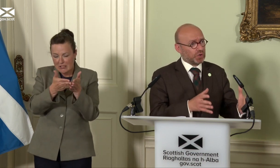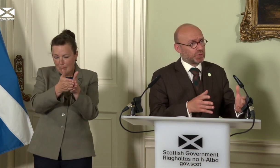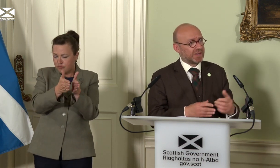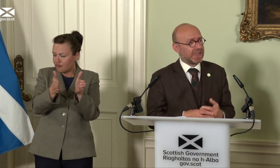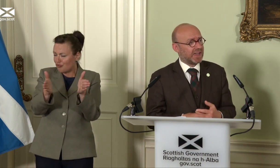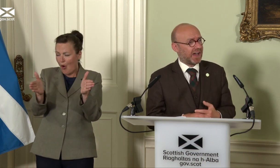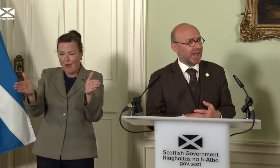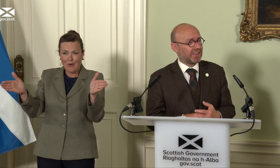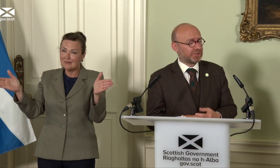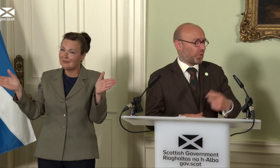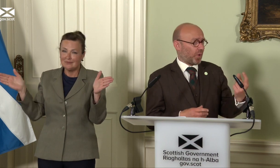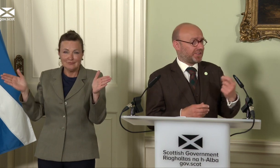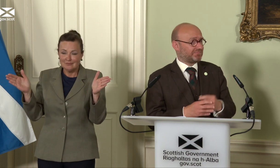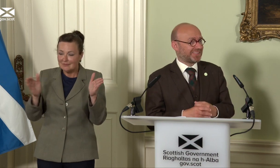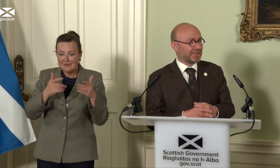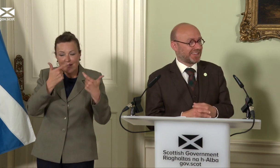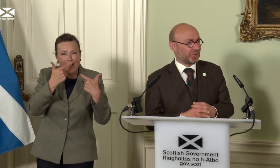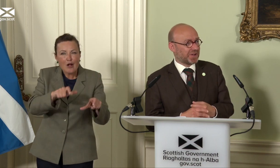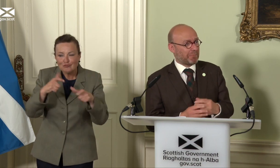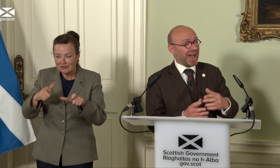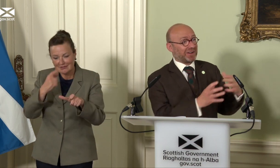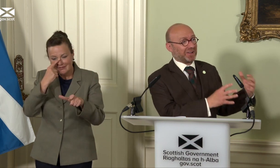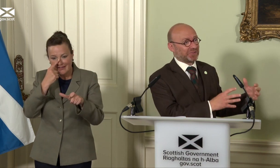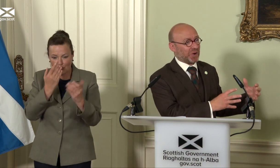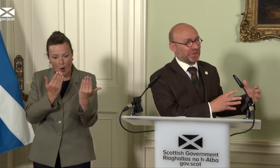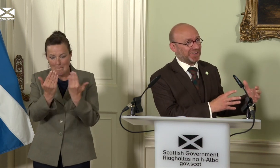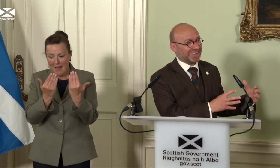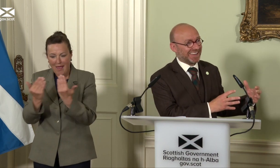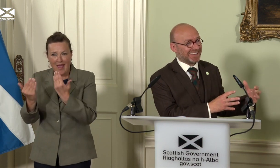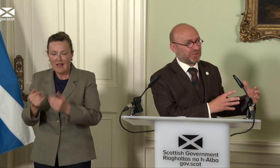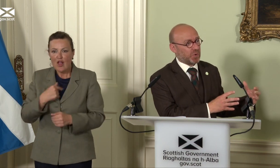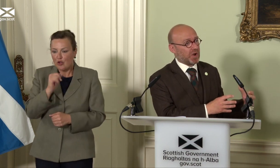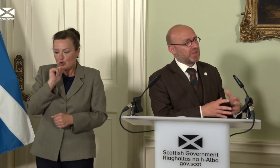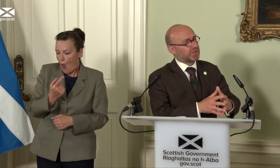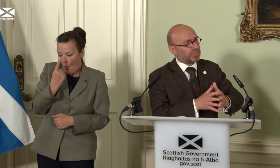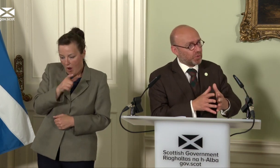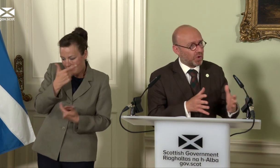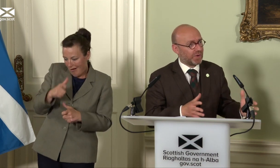only… There’s not one, you know, kind of parallel Scotland in this report; there’s a broad range of